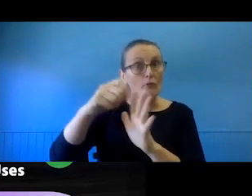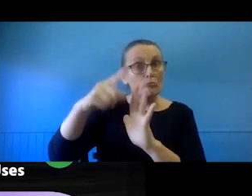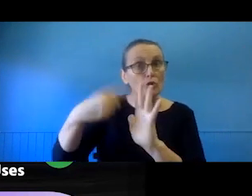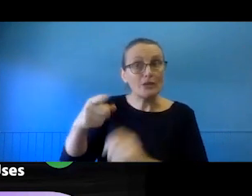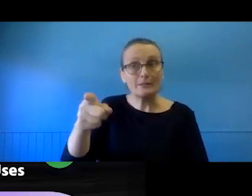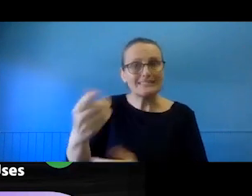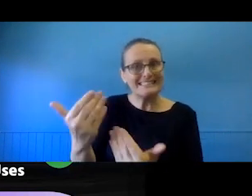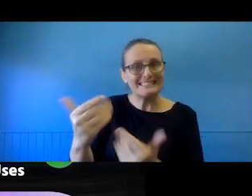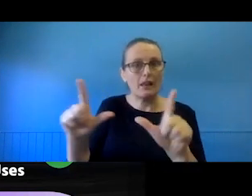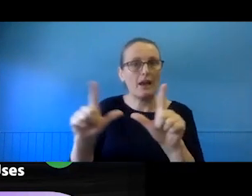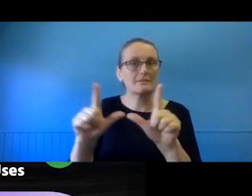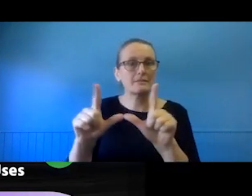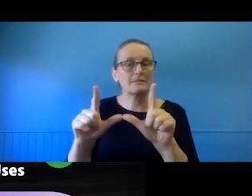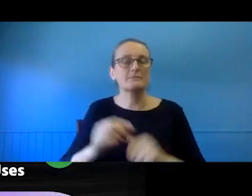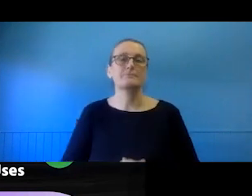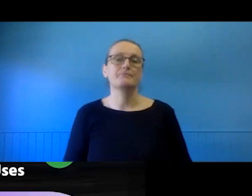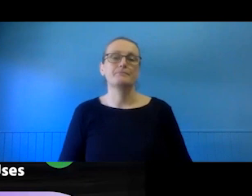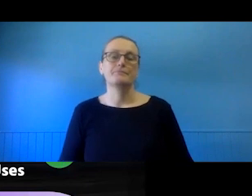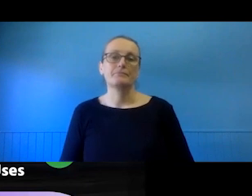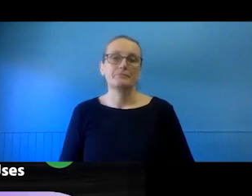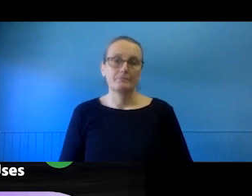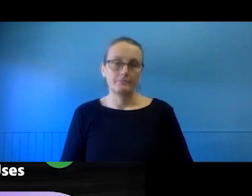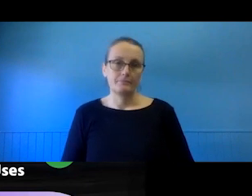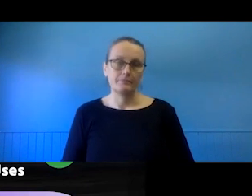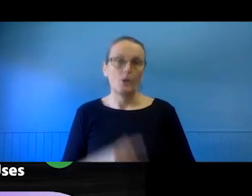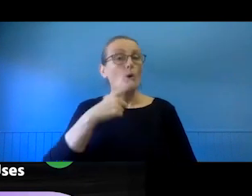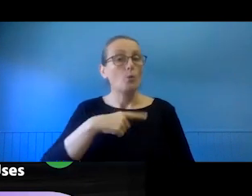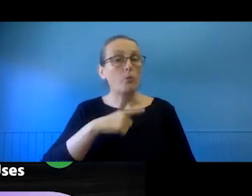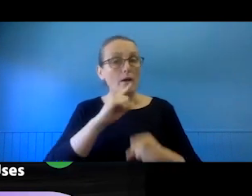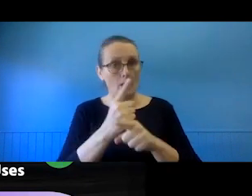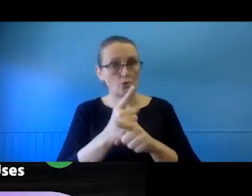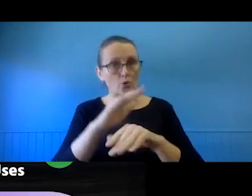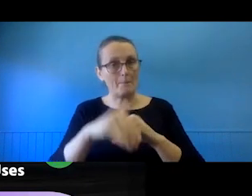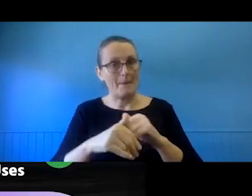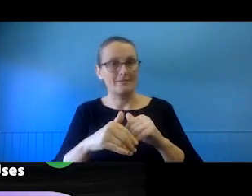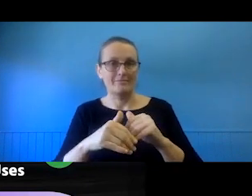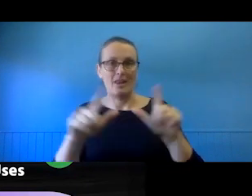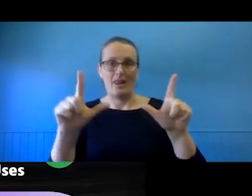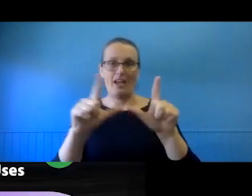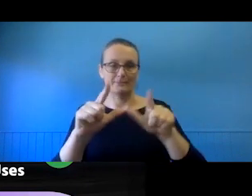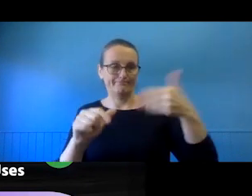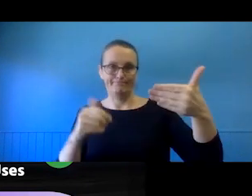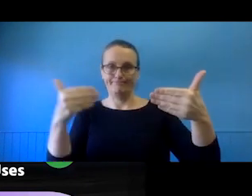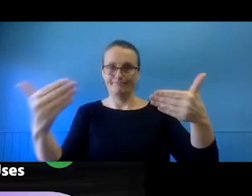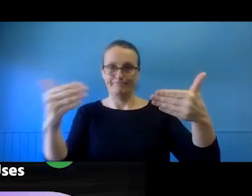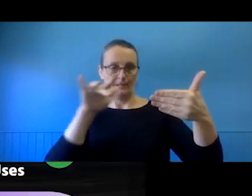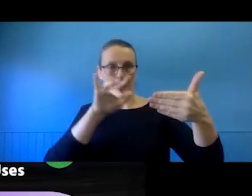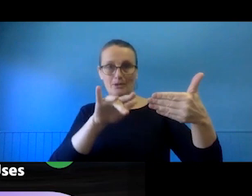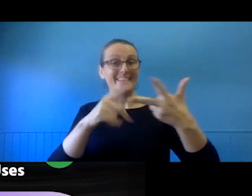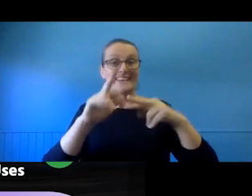Now, the reason that I think about and discuss licensing in this kind of bow tie approach is if you don't understand the uses you